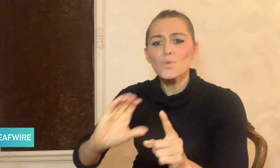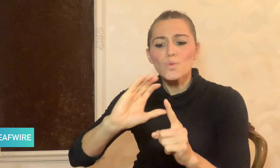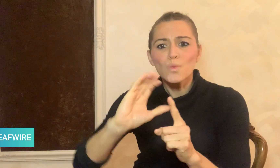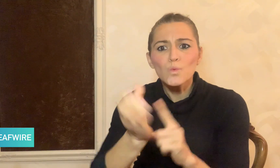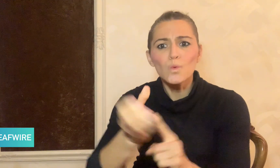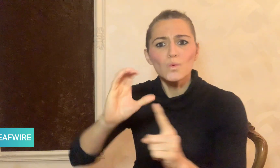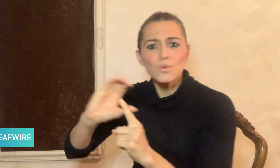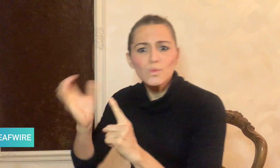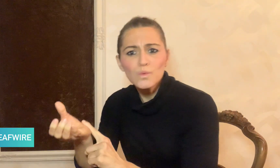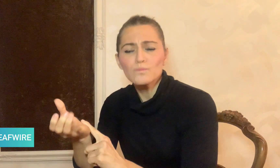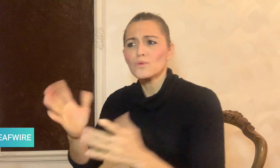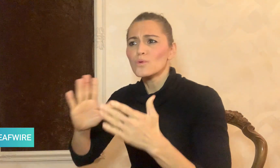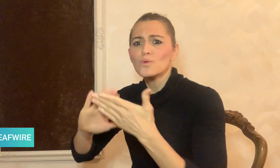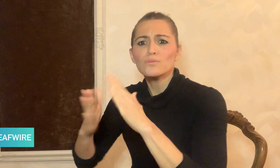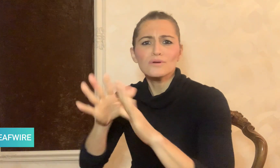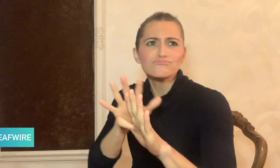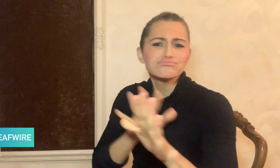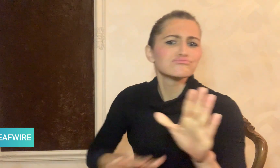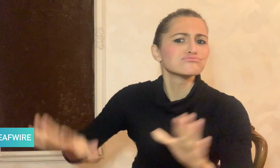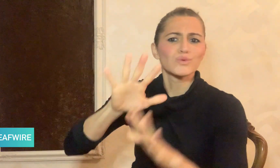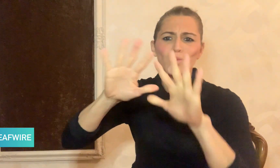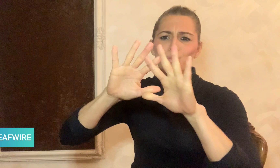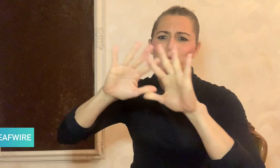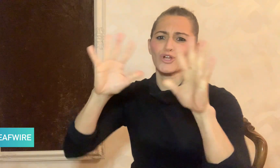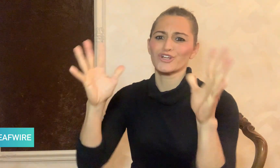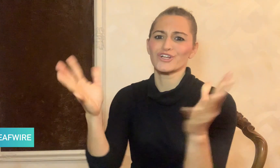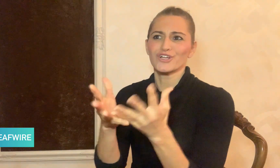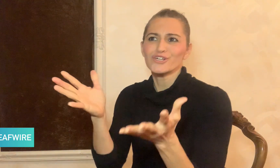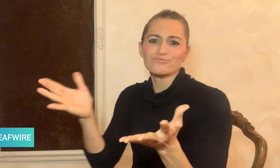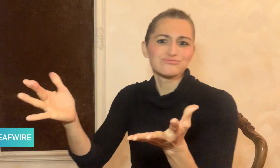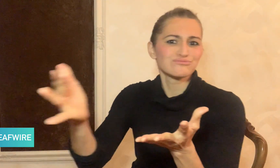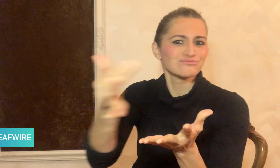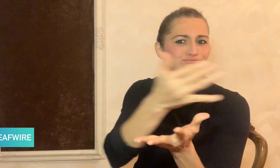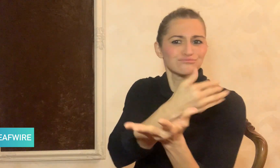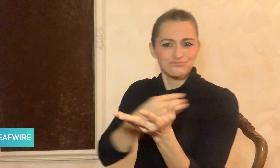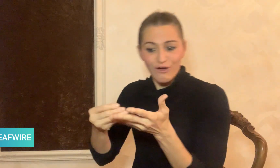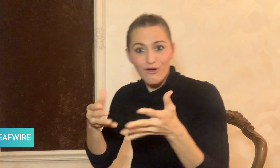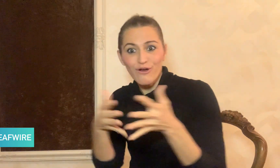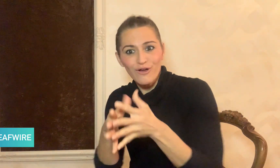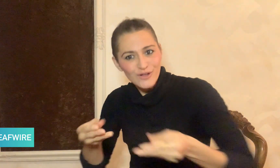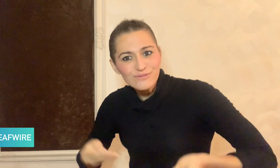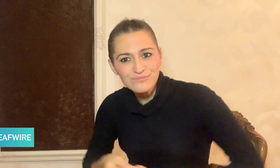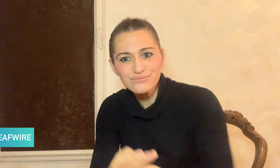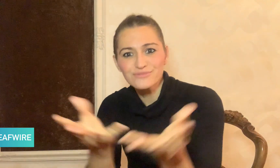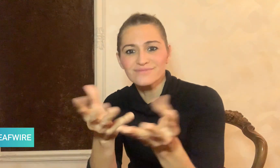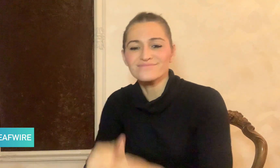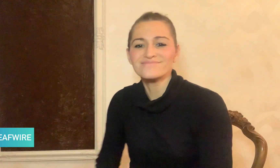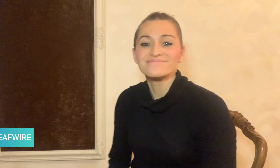culture, and communities around the world.